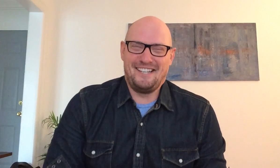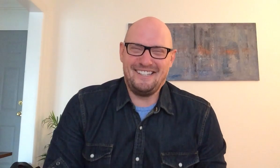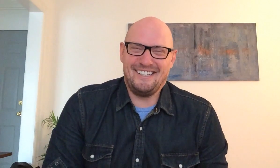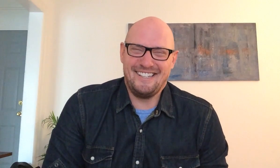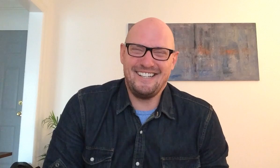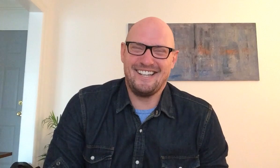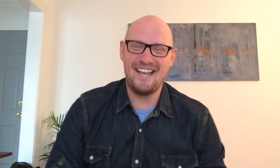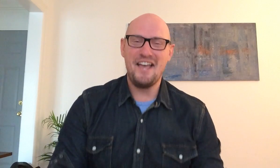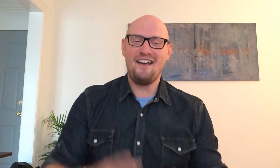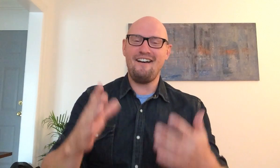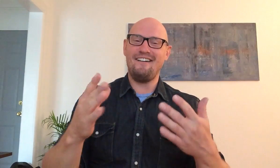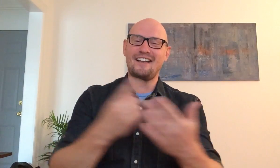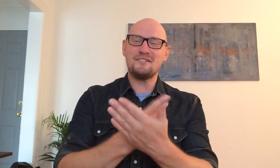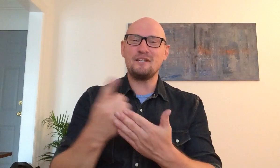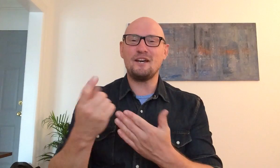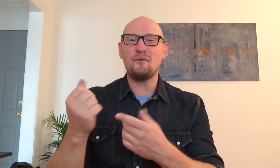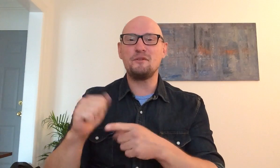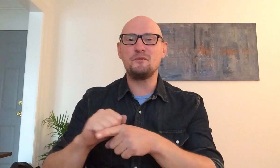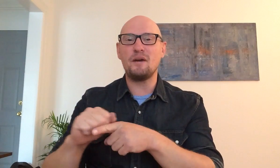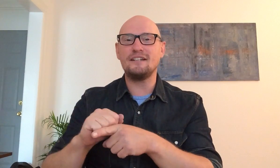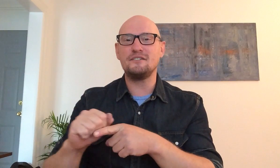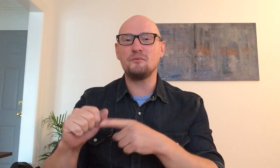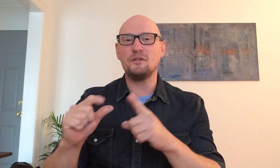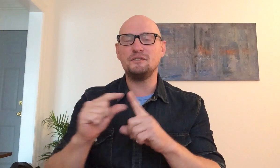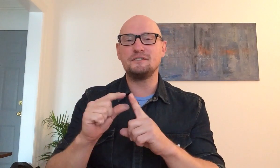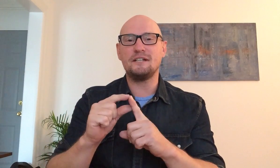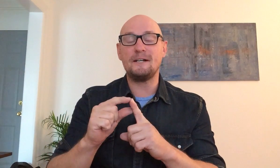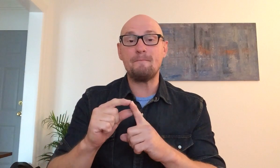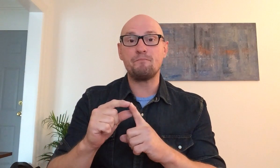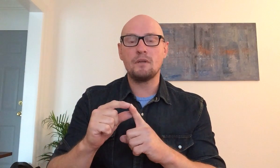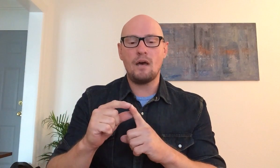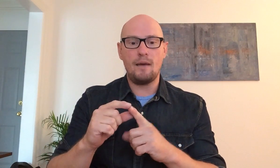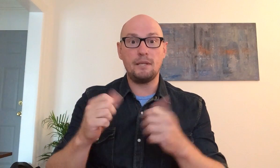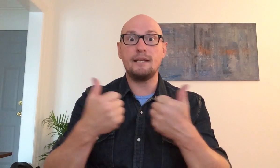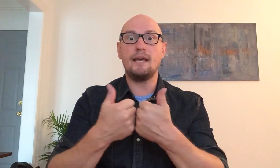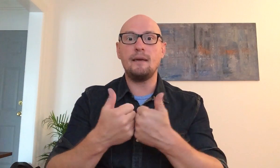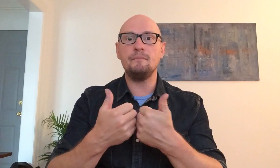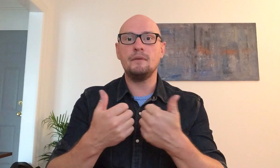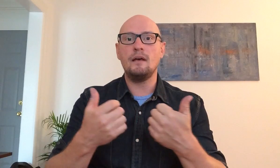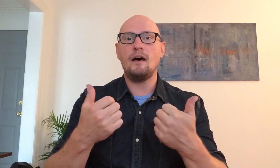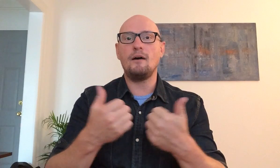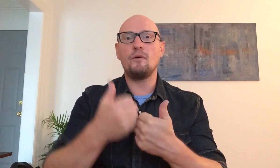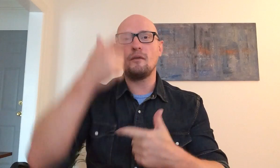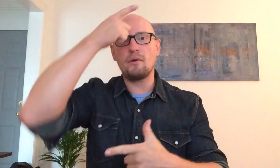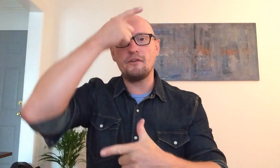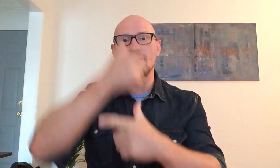last week I hope that you practice your words i played a game with a brother and